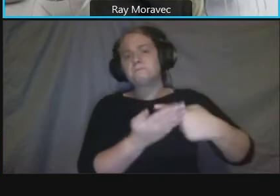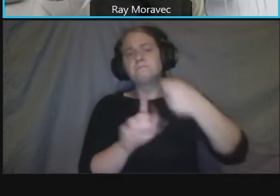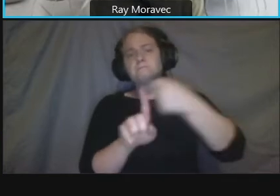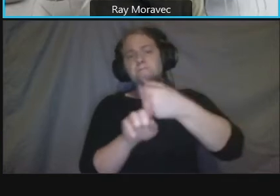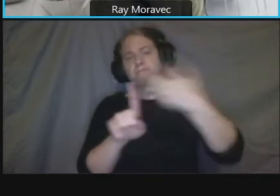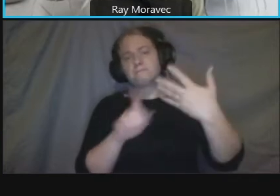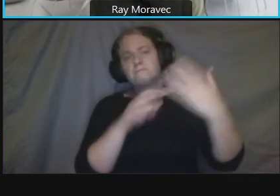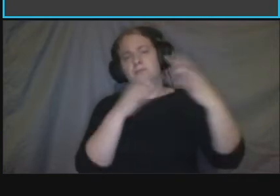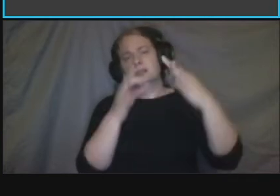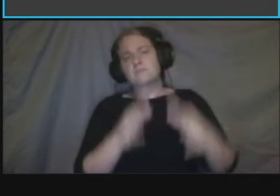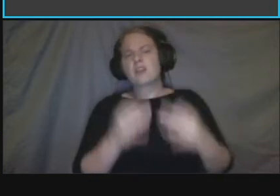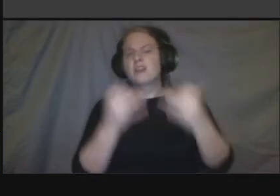yeah uh